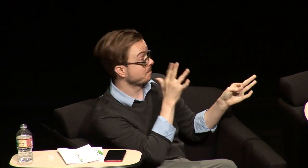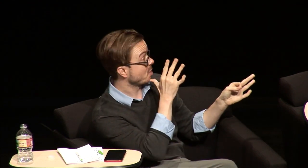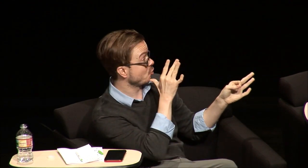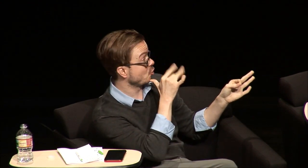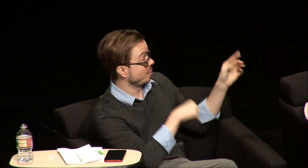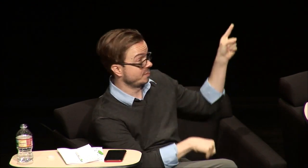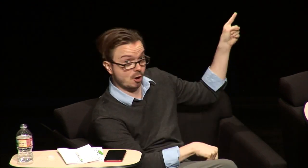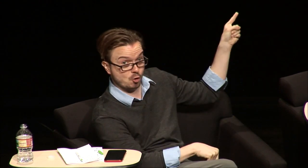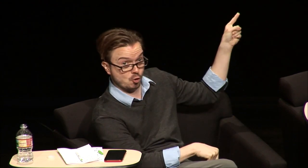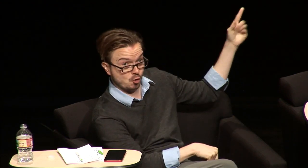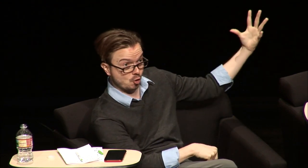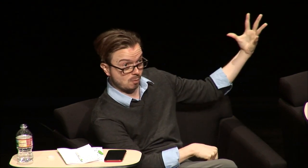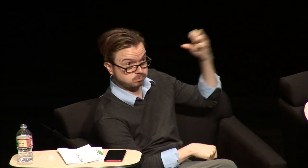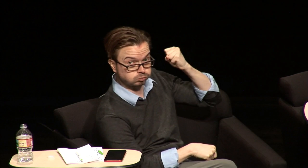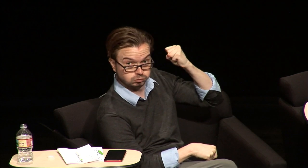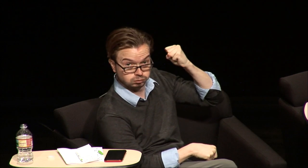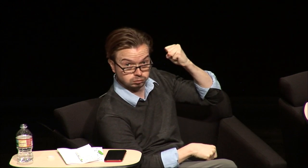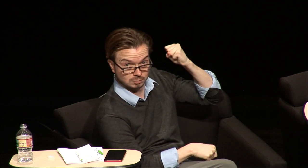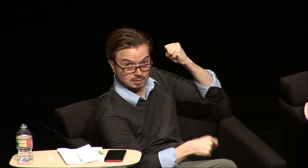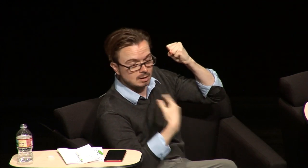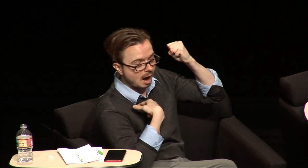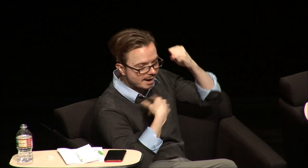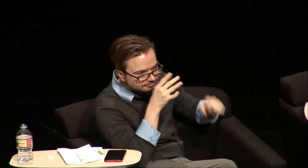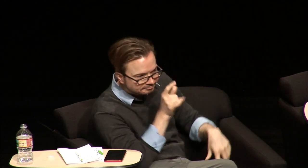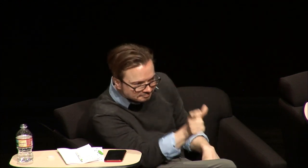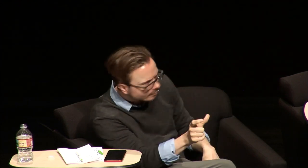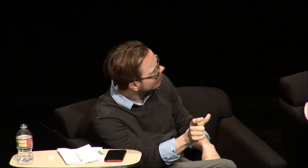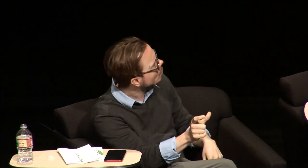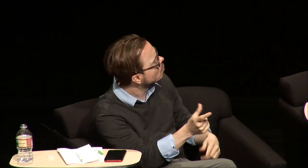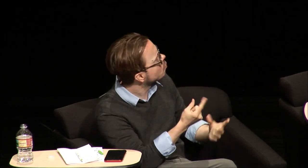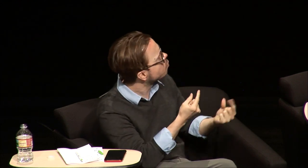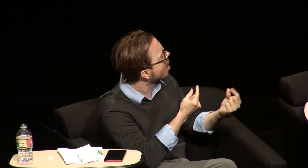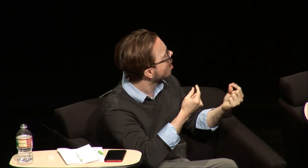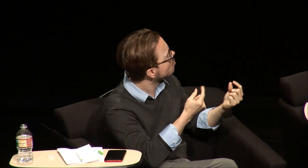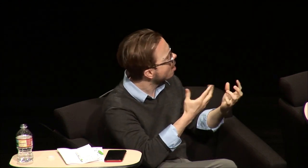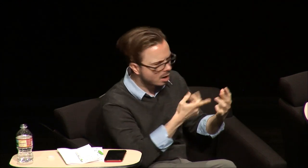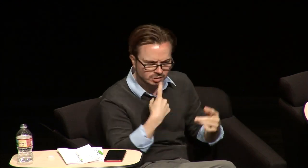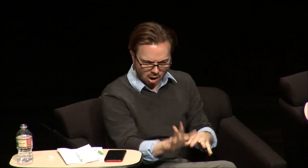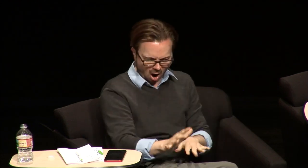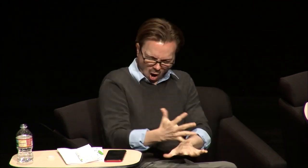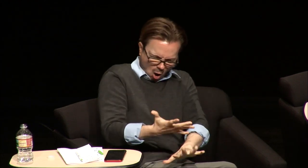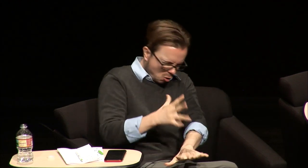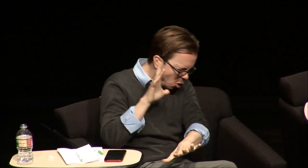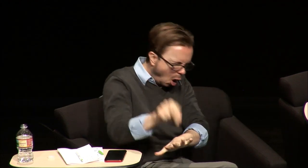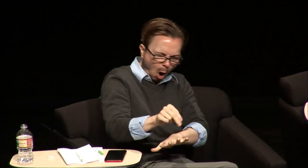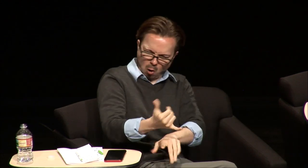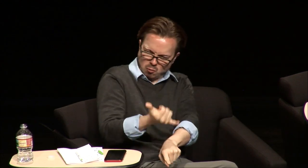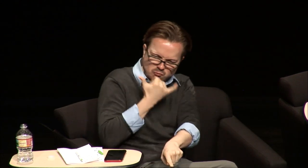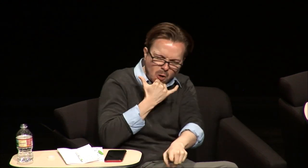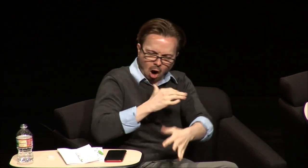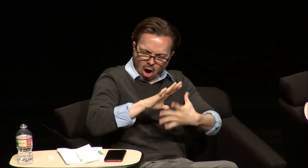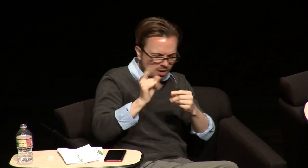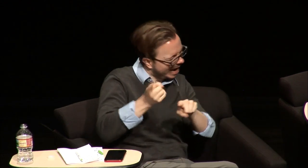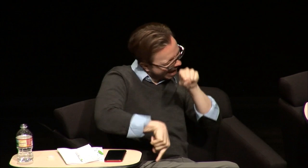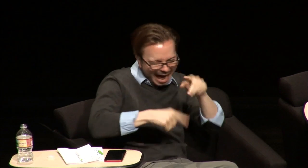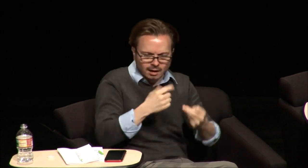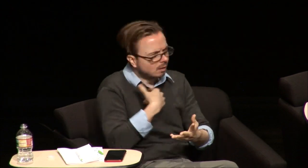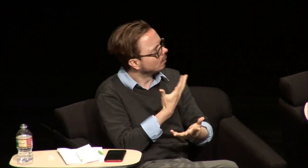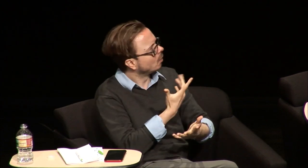you can say that word and his mom busted me I'm like saying this word that I didn't know what's bad and she's like no you can't say that that's terrible